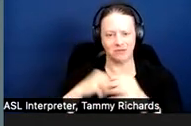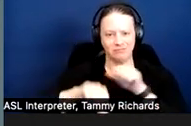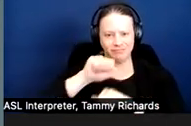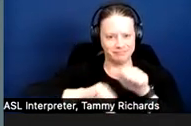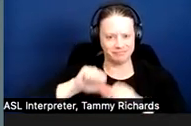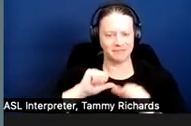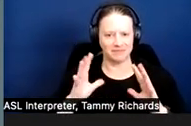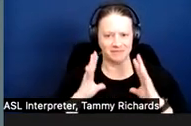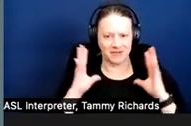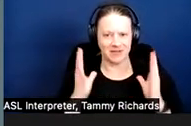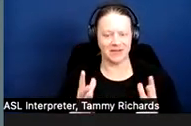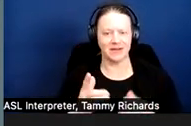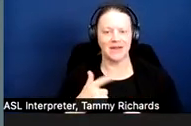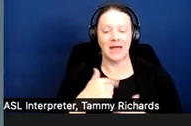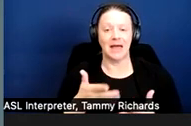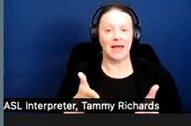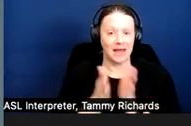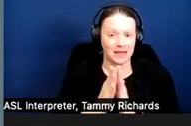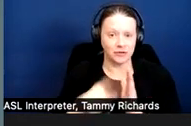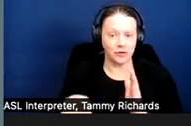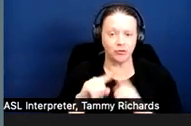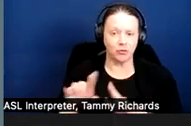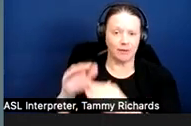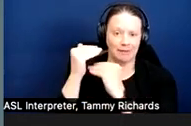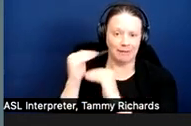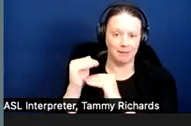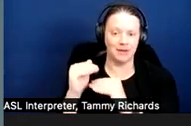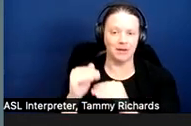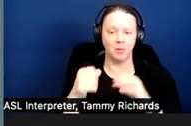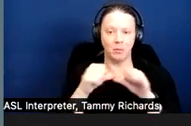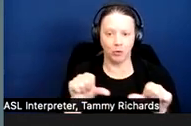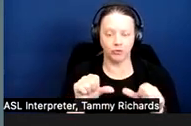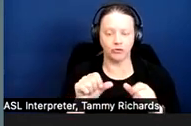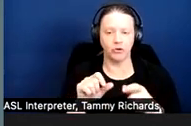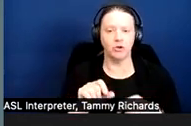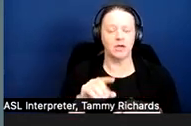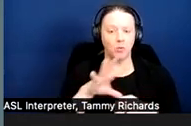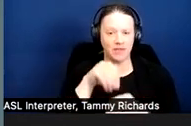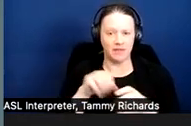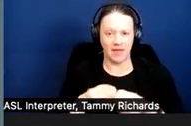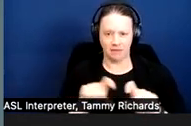I ask that you restrict any posts in the Q&A box to actual questions.